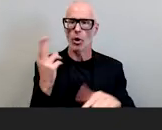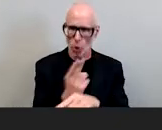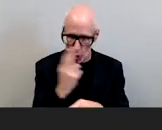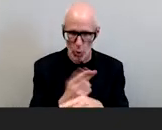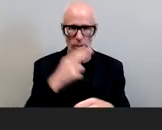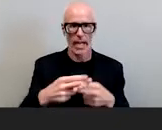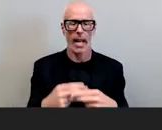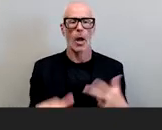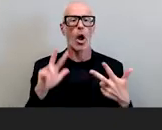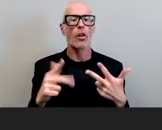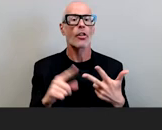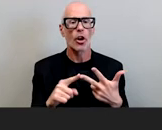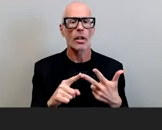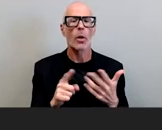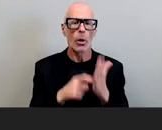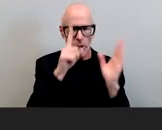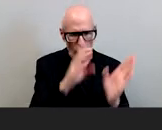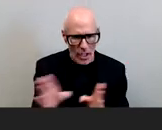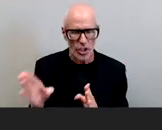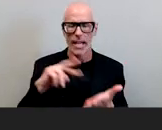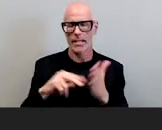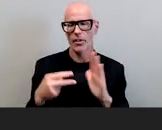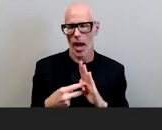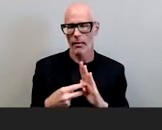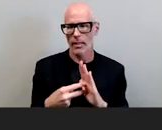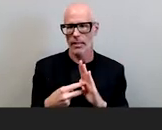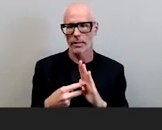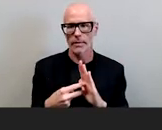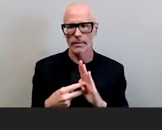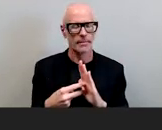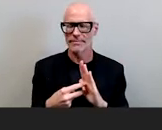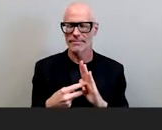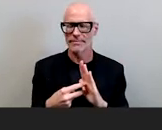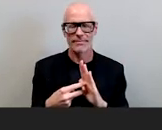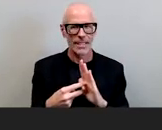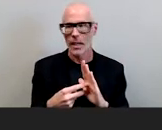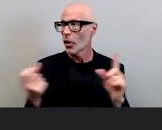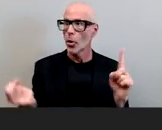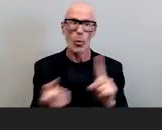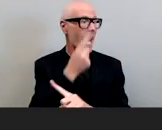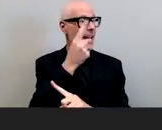third it requires strategy and intentionality it's time out for the random we just gonna put a couple